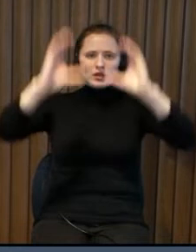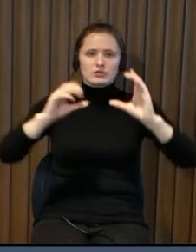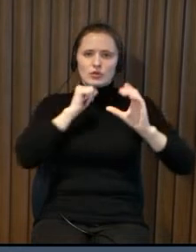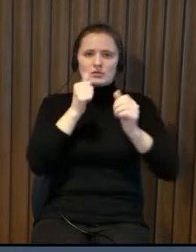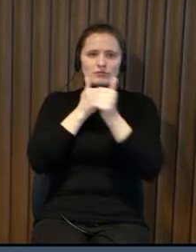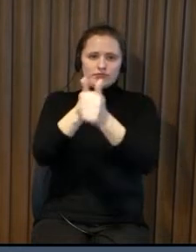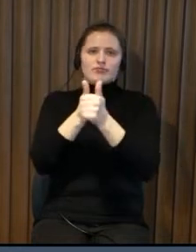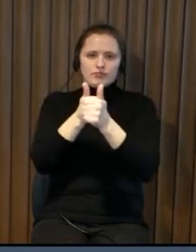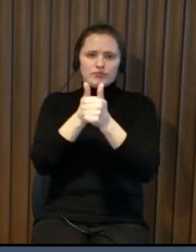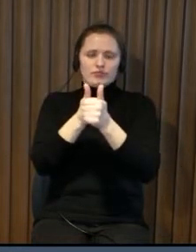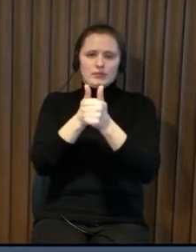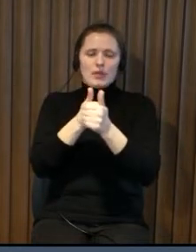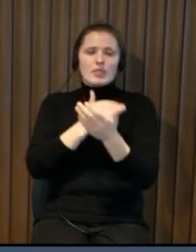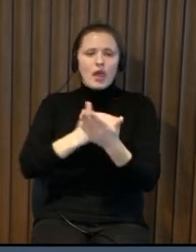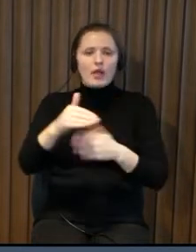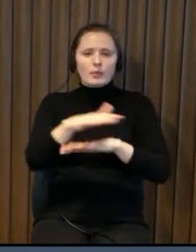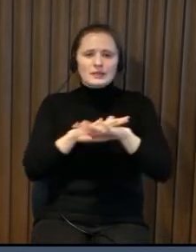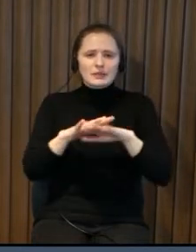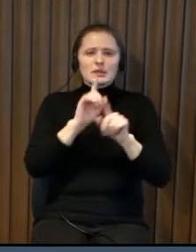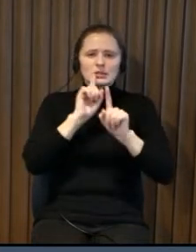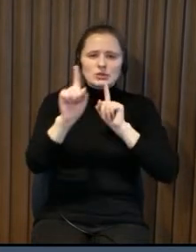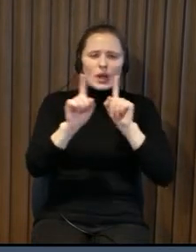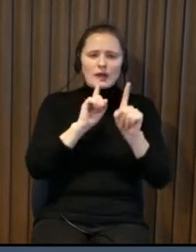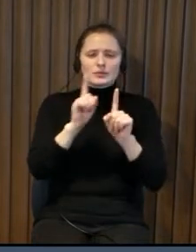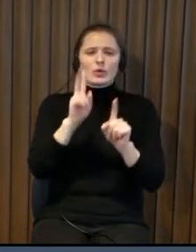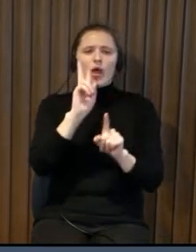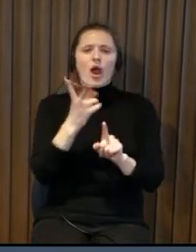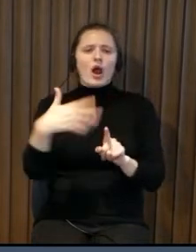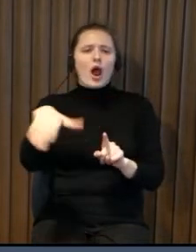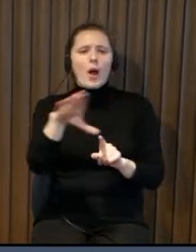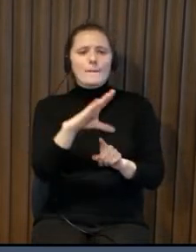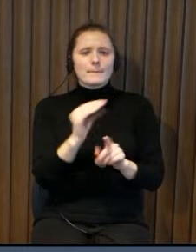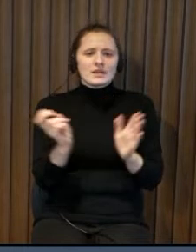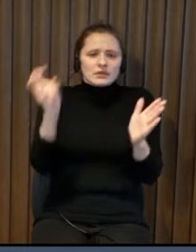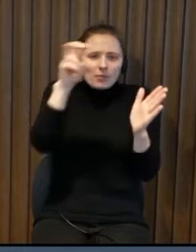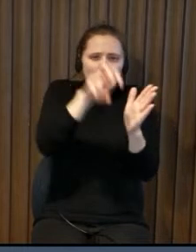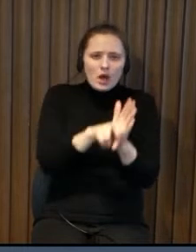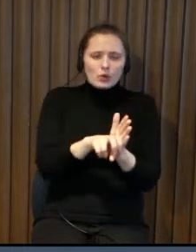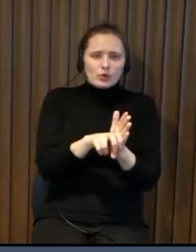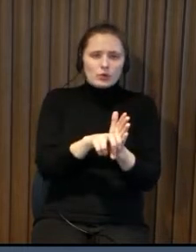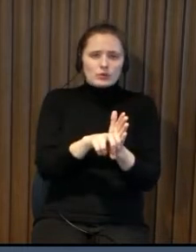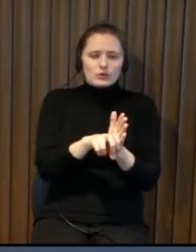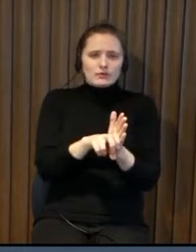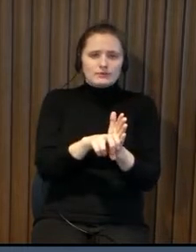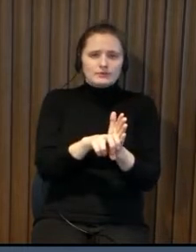for people with wheelchair all these payments and how they are lifted up it looks like this is a big